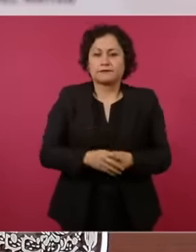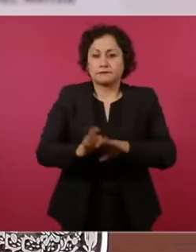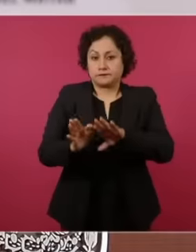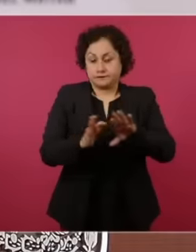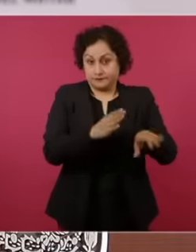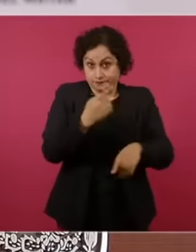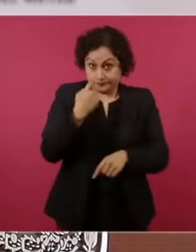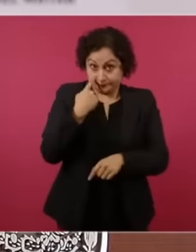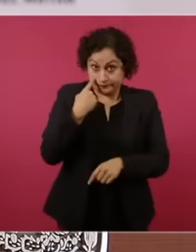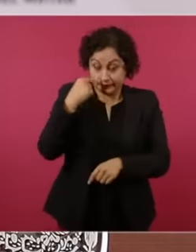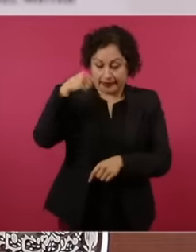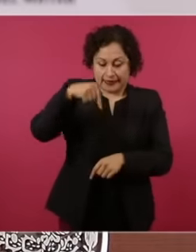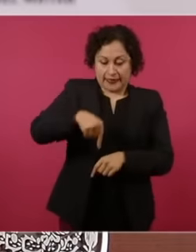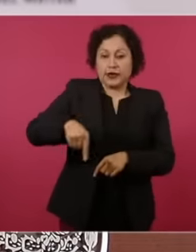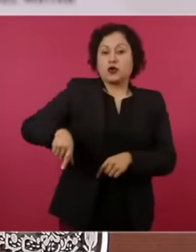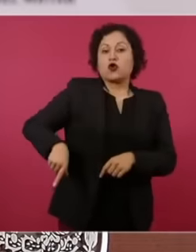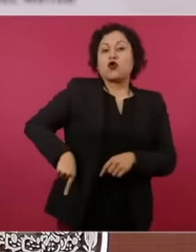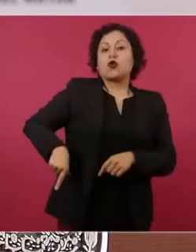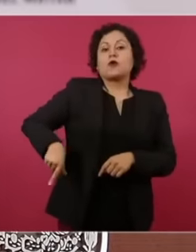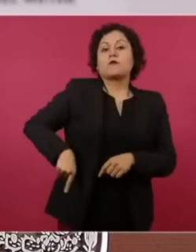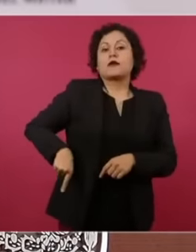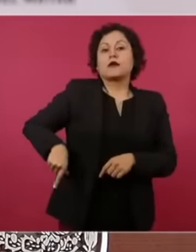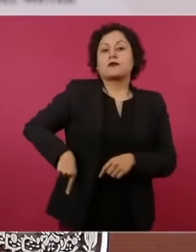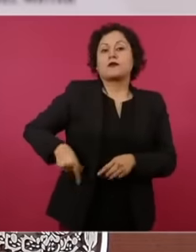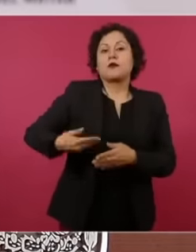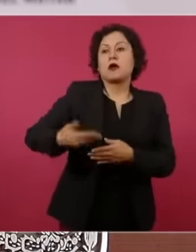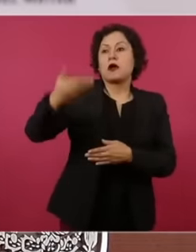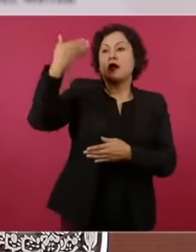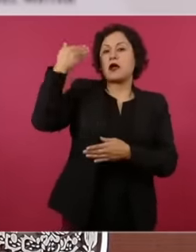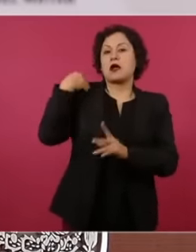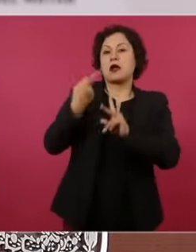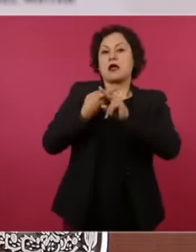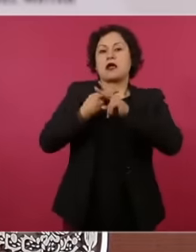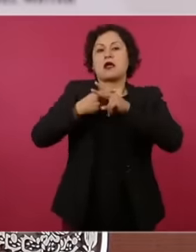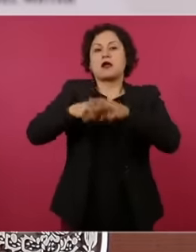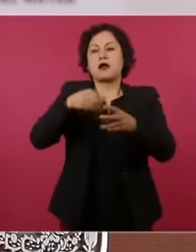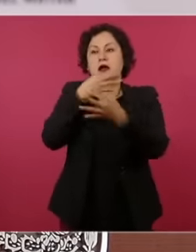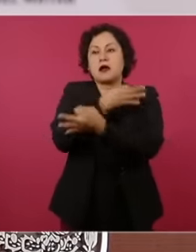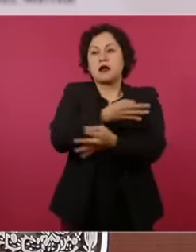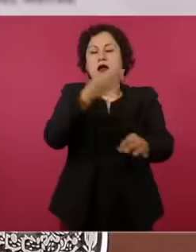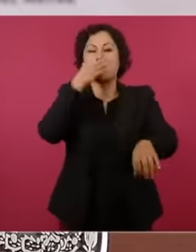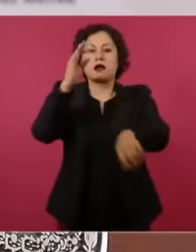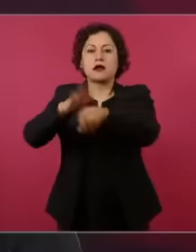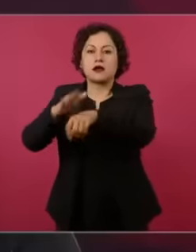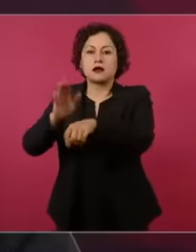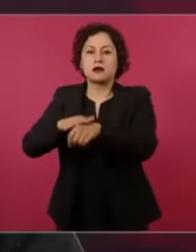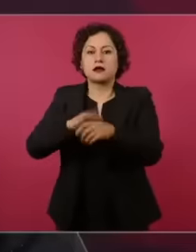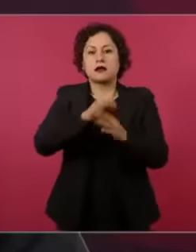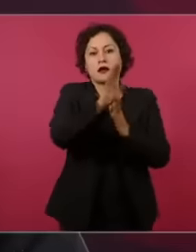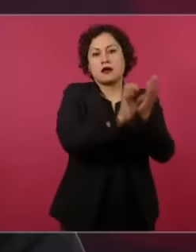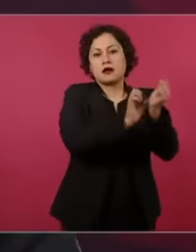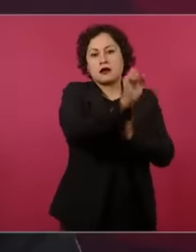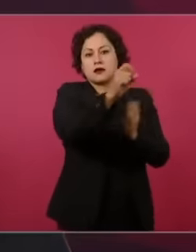was respect for the seventh article of the Constitution that establishes the invol